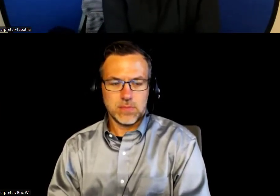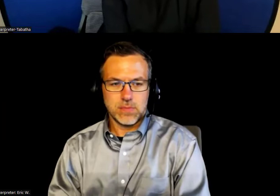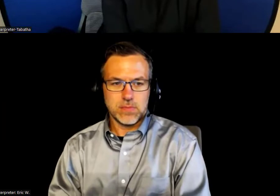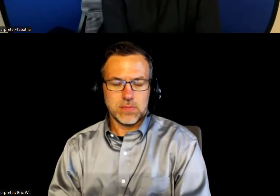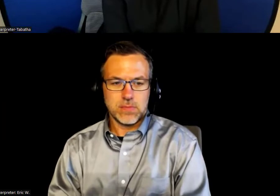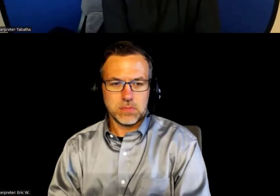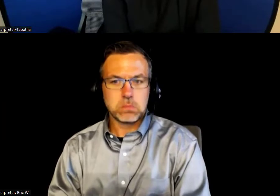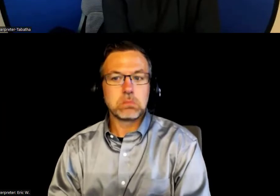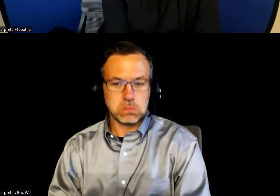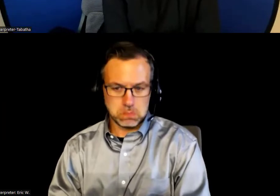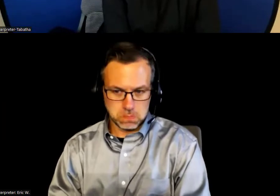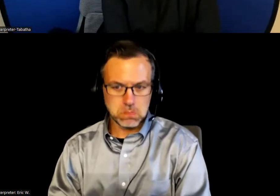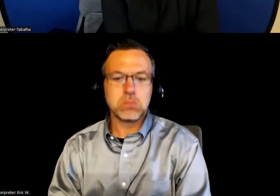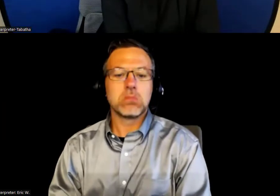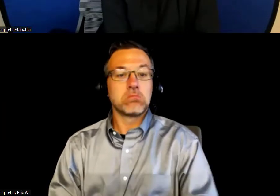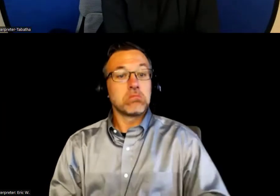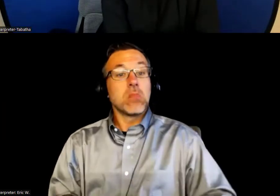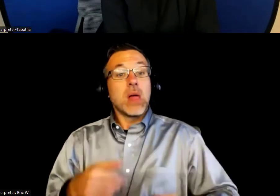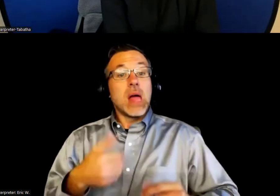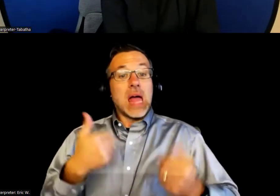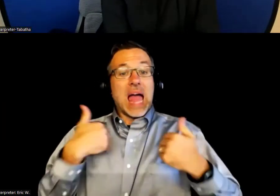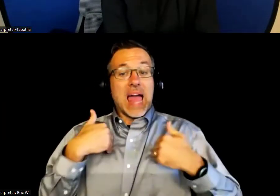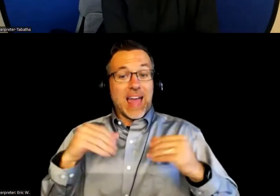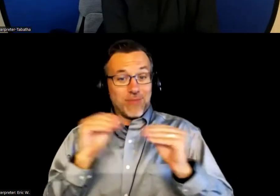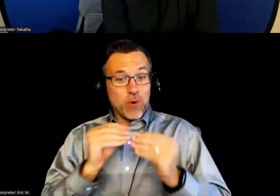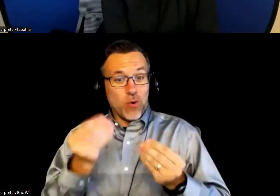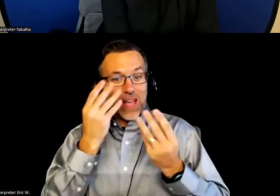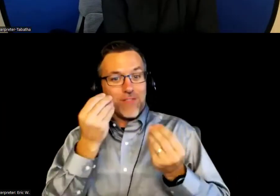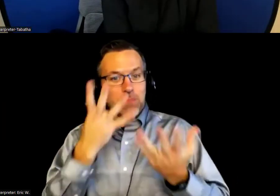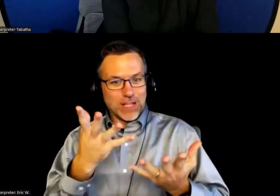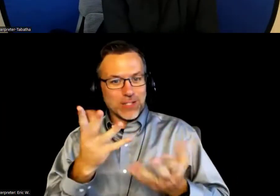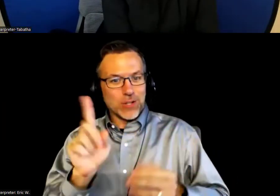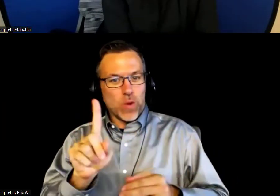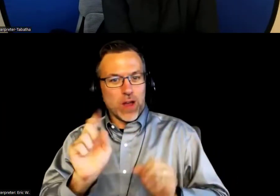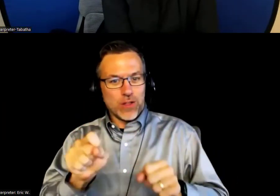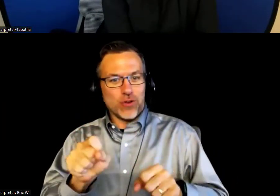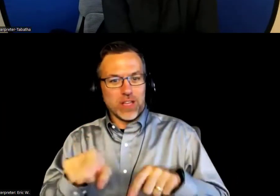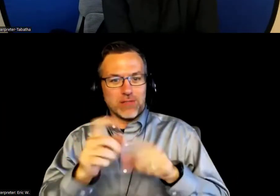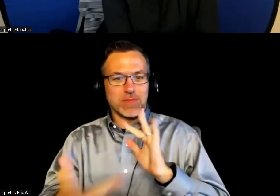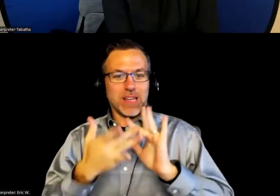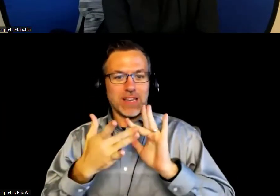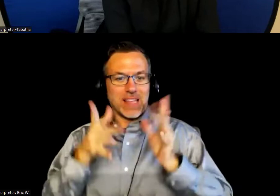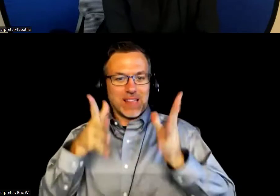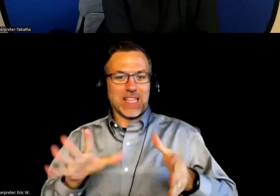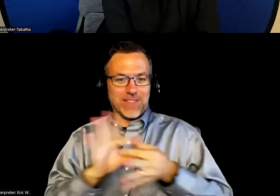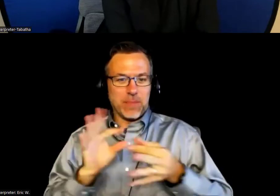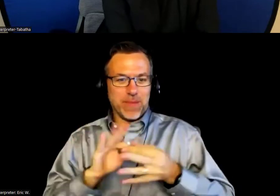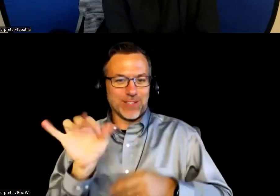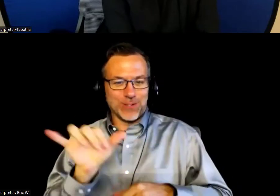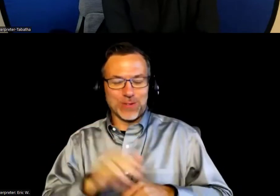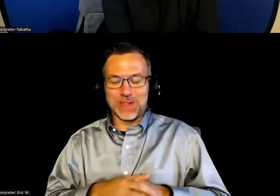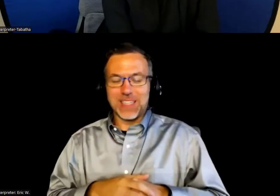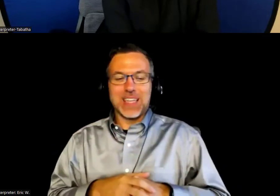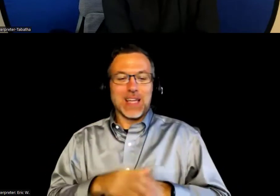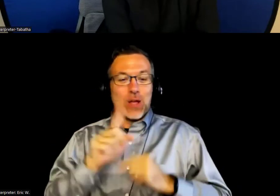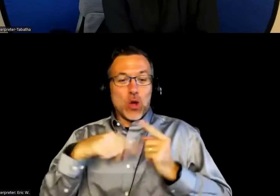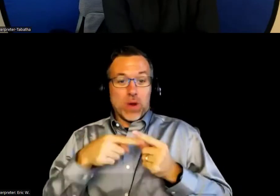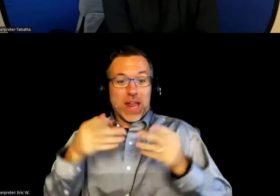Omar McCrimmon: Yup. And I have more information about where they can leave a message for us too, once I close out the presentation today.